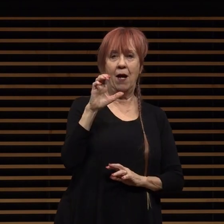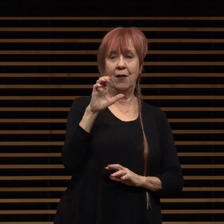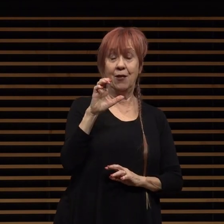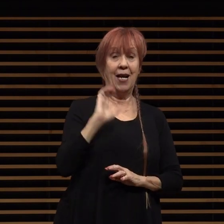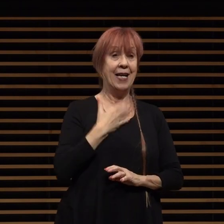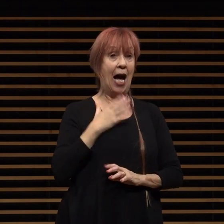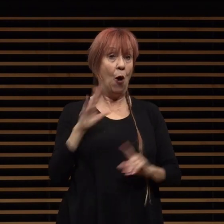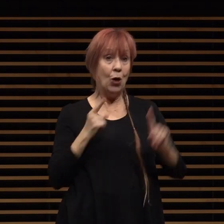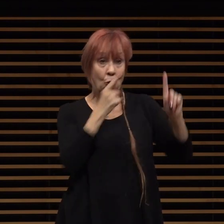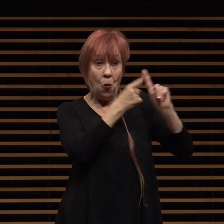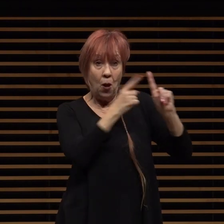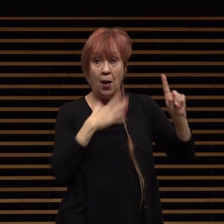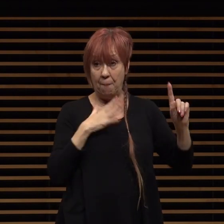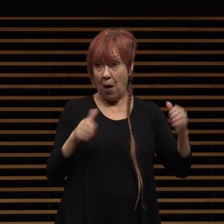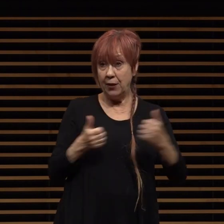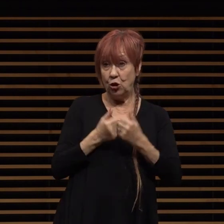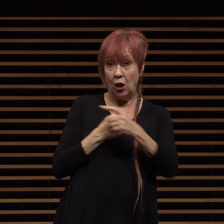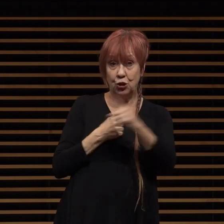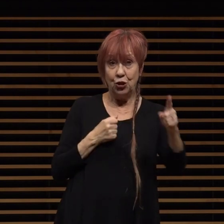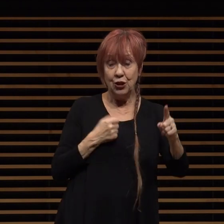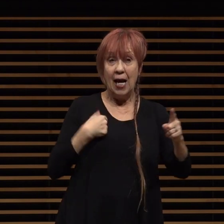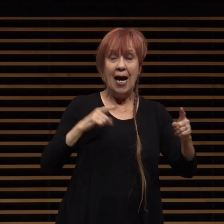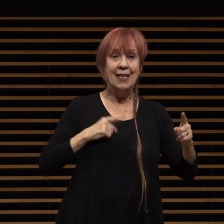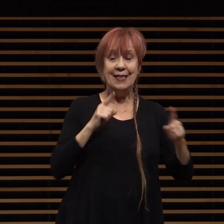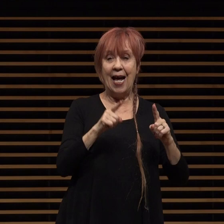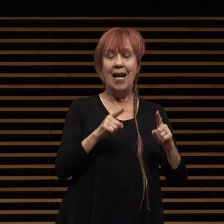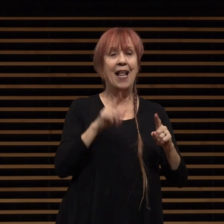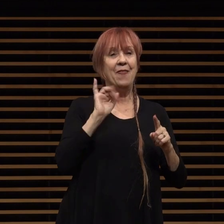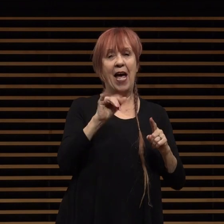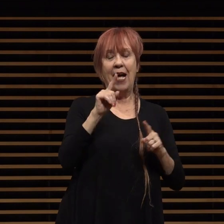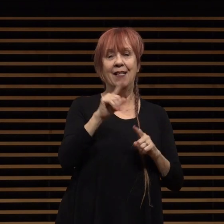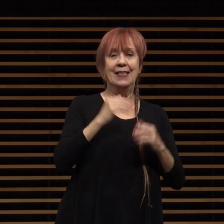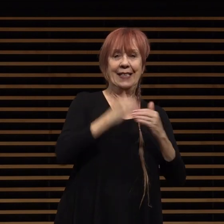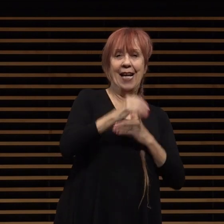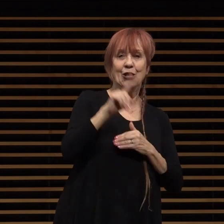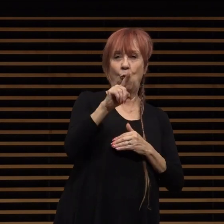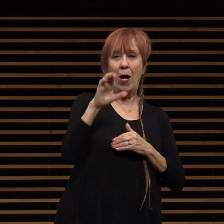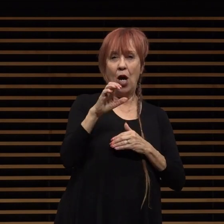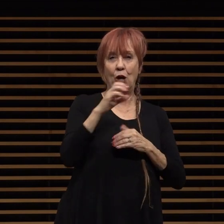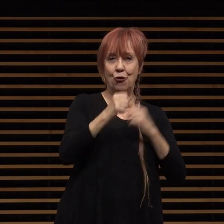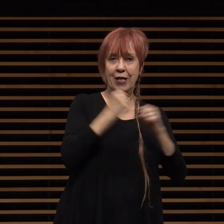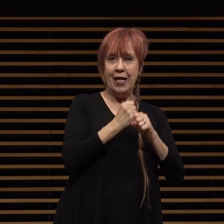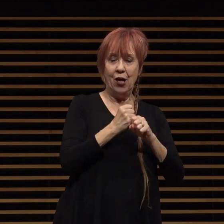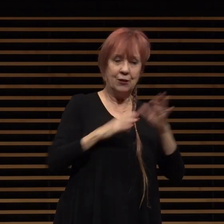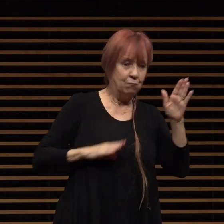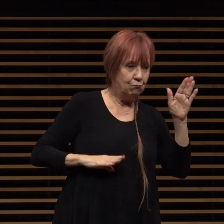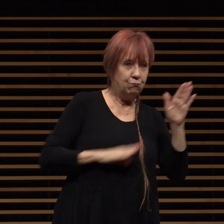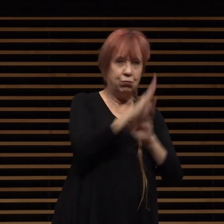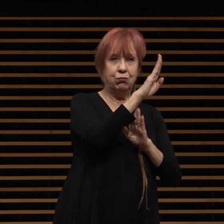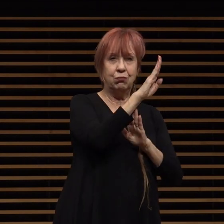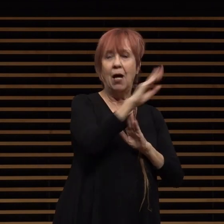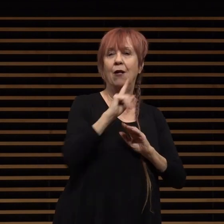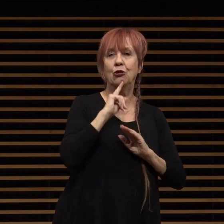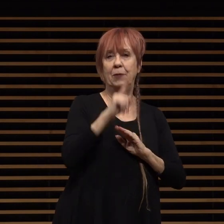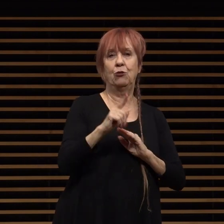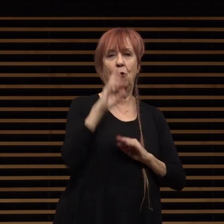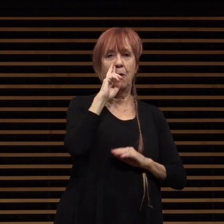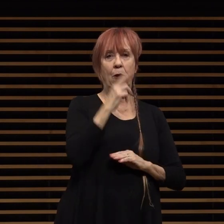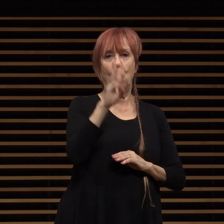and my challenge to you is that we launch it into those next 100 years and